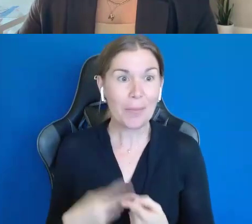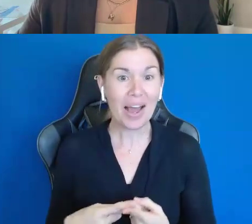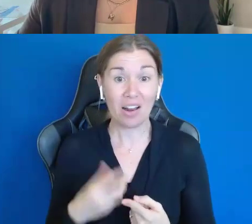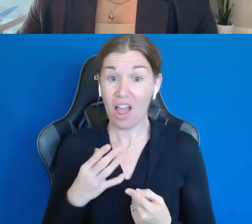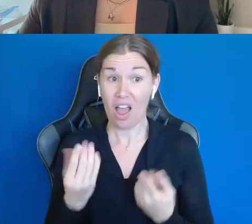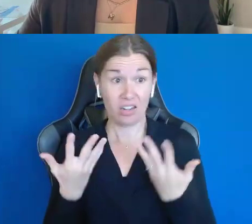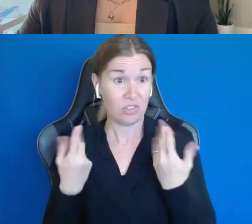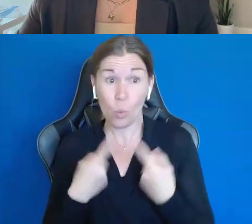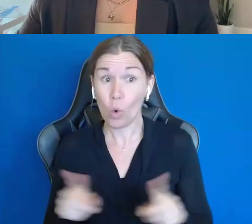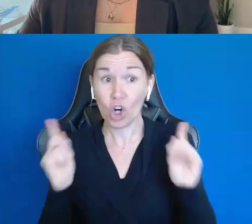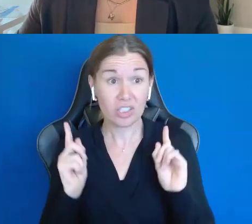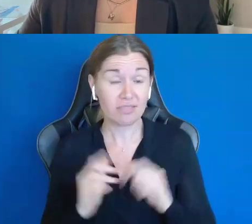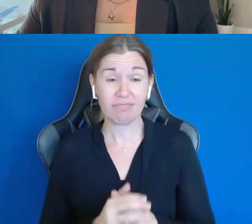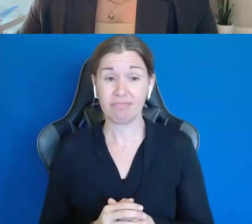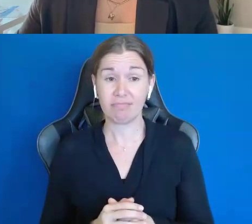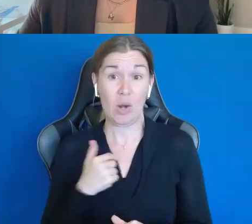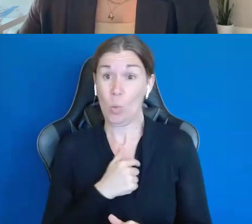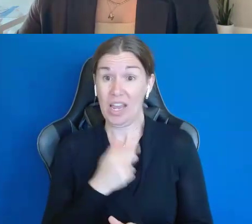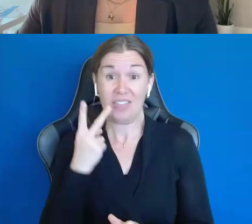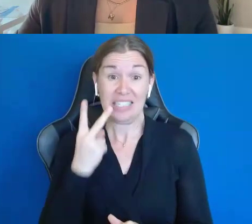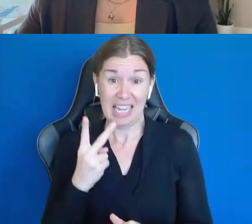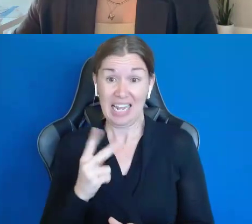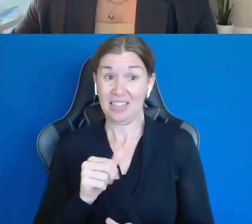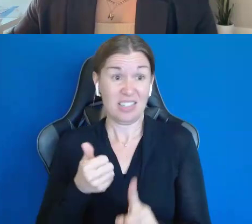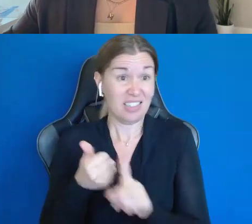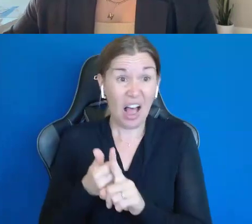We've seen self employment people flourish.